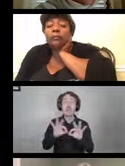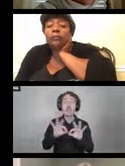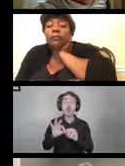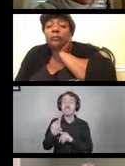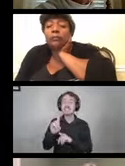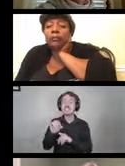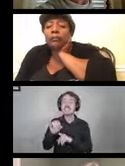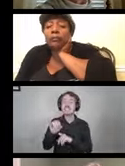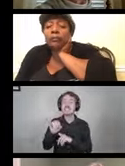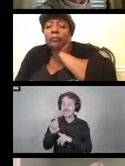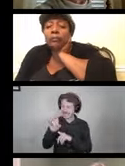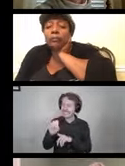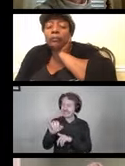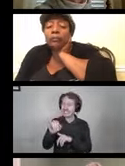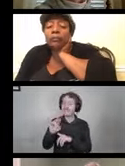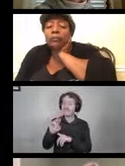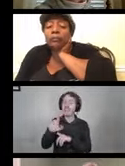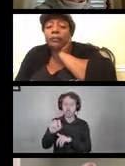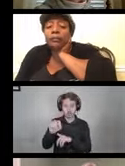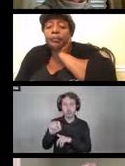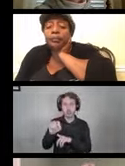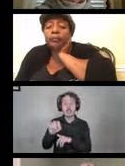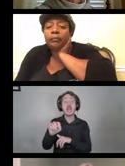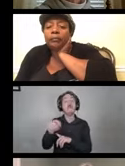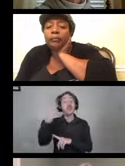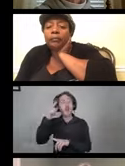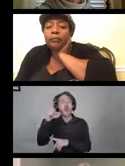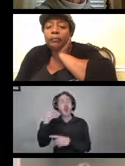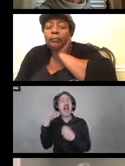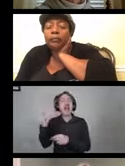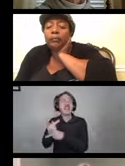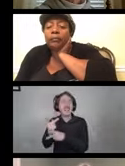Although its designed for healthcare, we've been able to glean a lot of good information